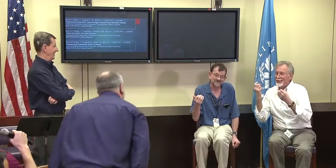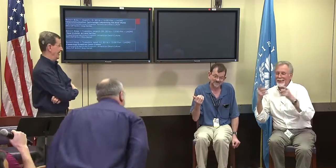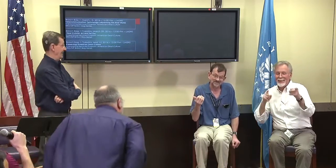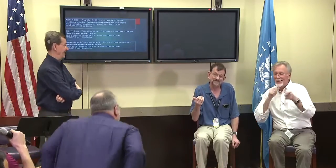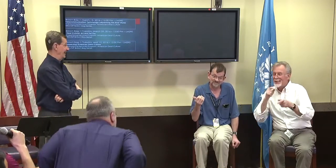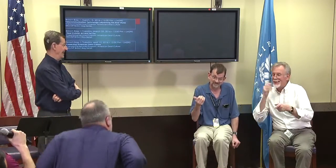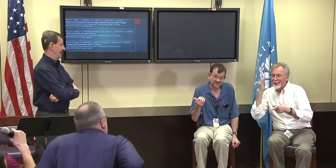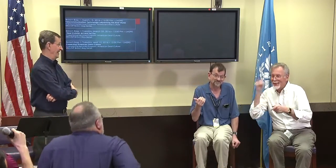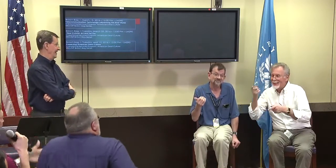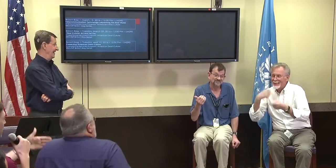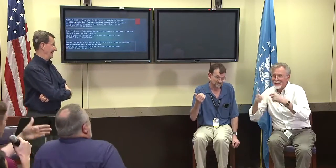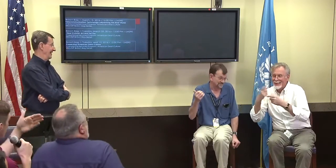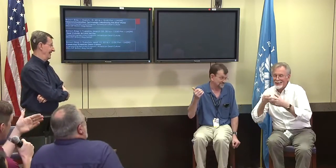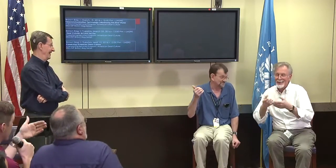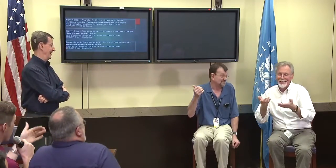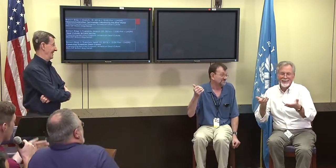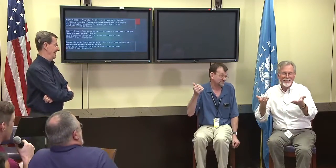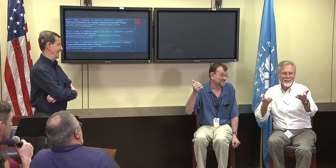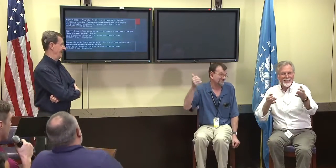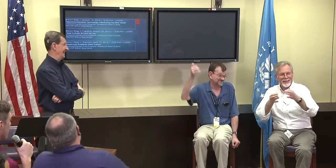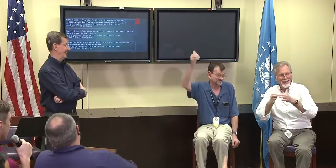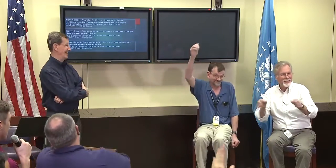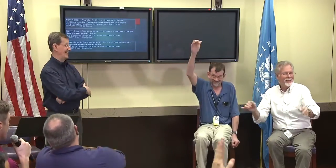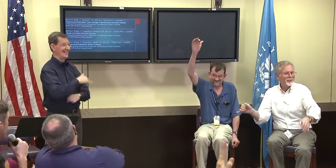Well, it's like, you know, when it's in words and in English,